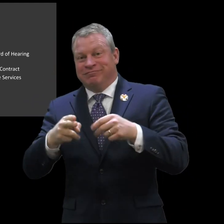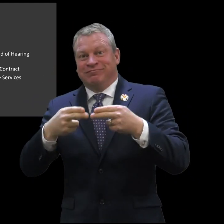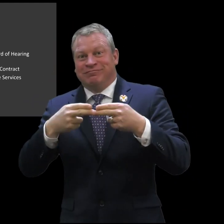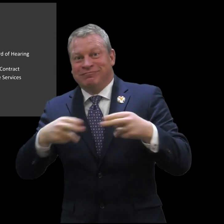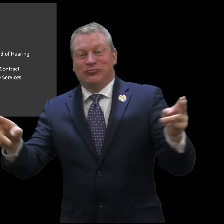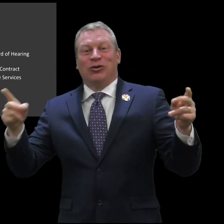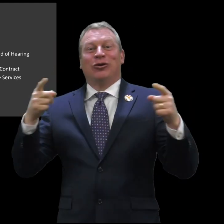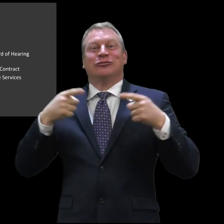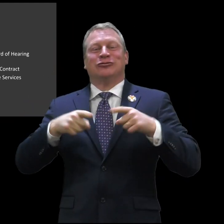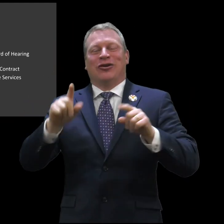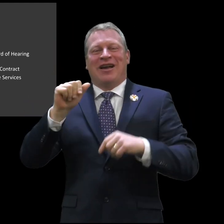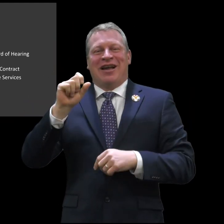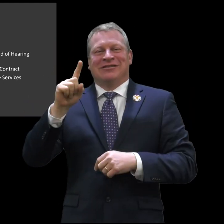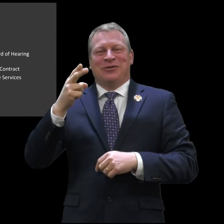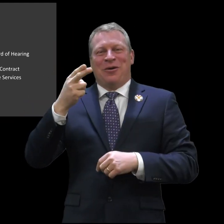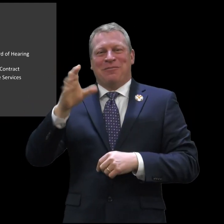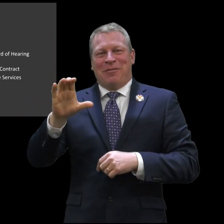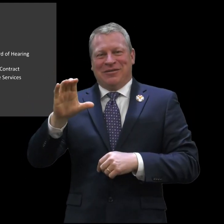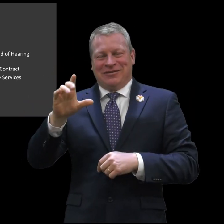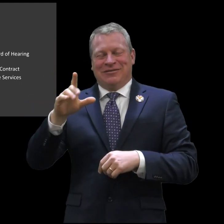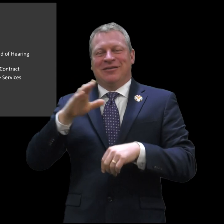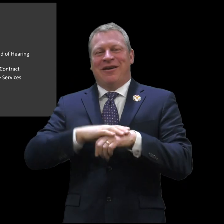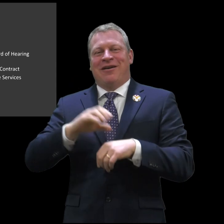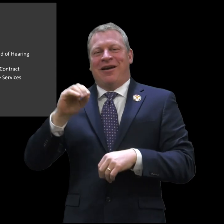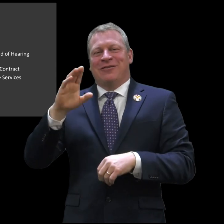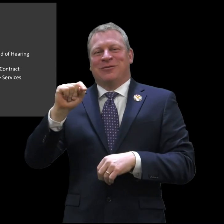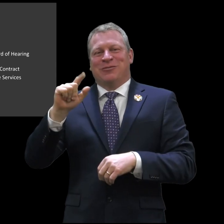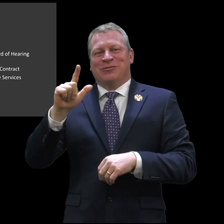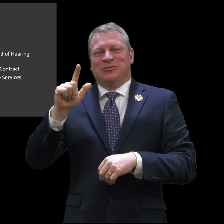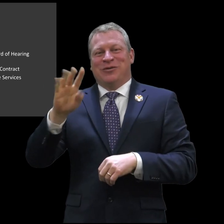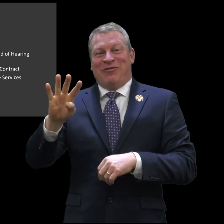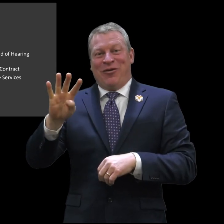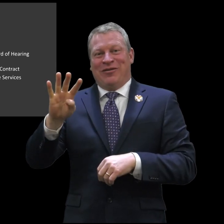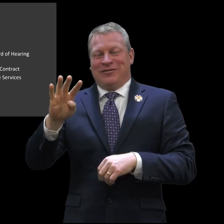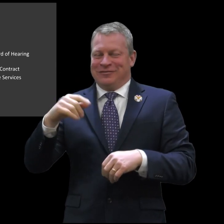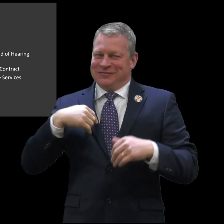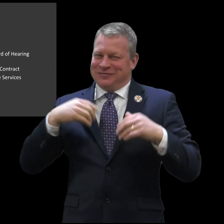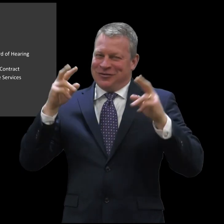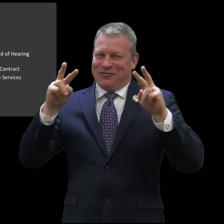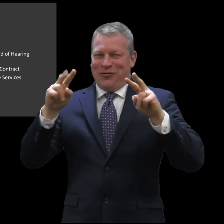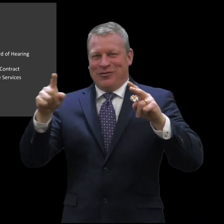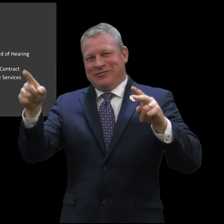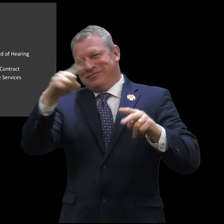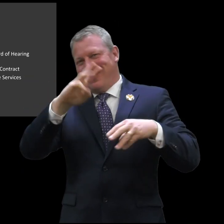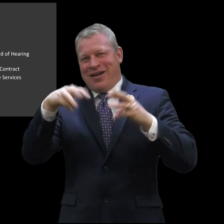twenty feet high. The unveiling will be during a ASD homecoming on October 24th.